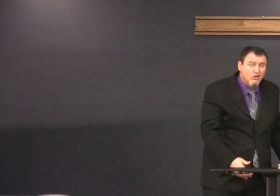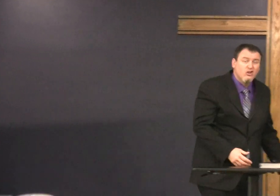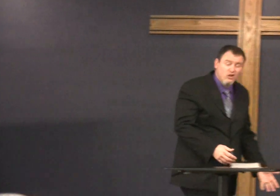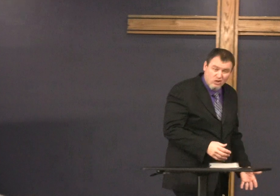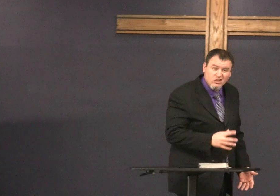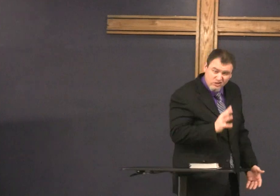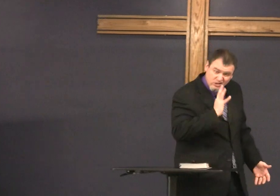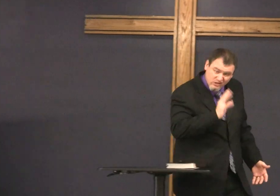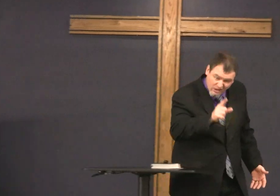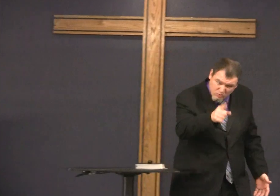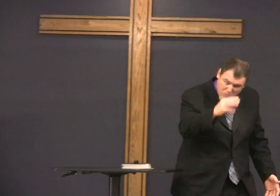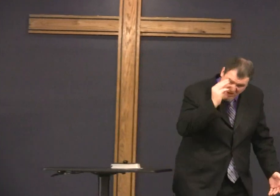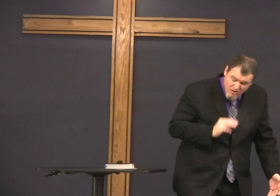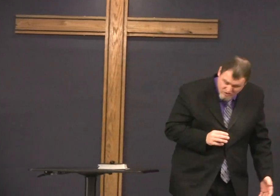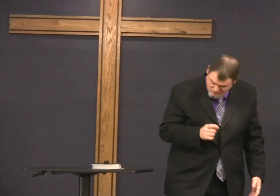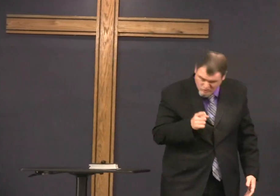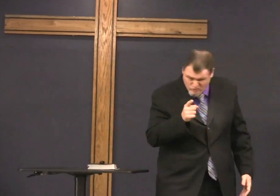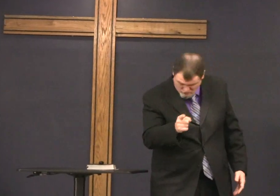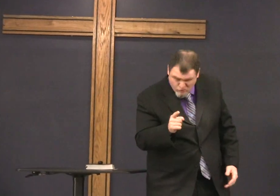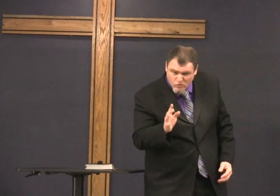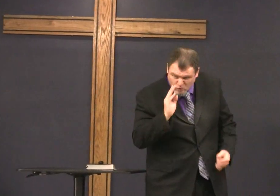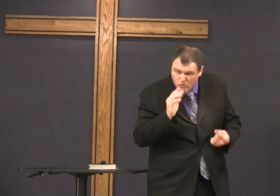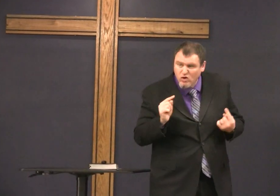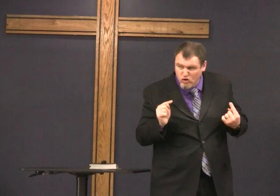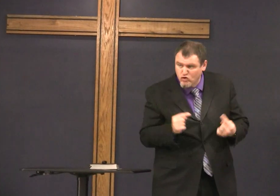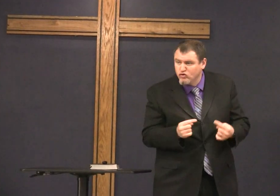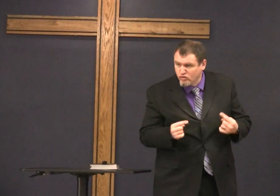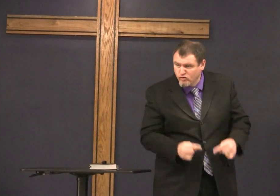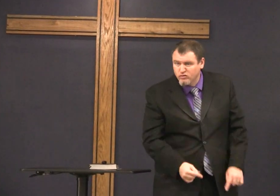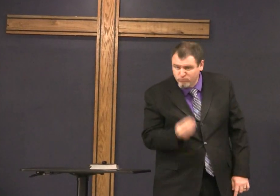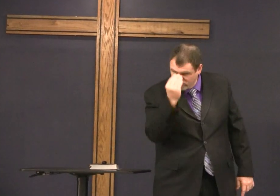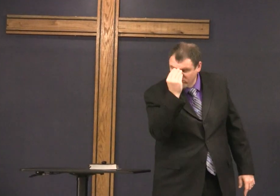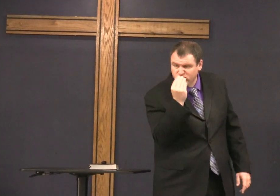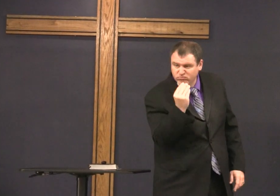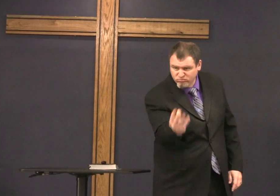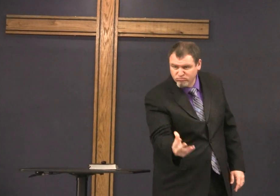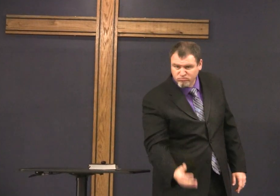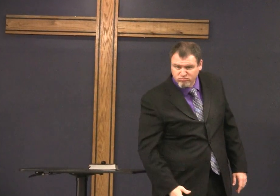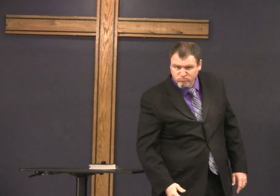that information about Mary that it will hurt you as well